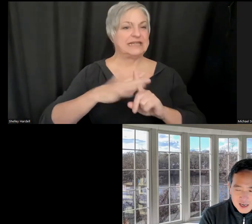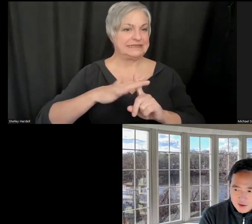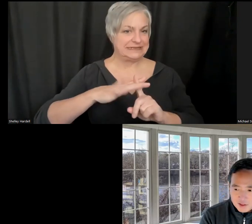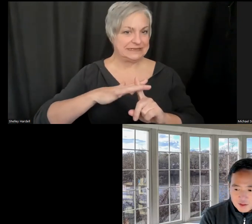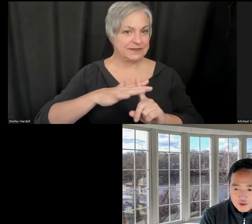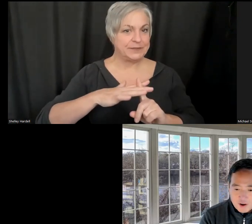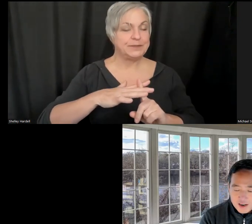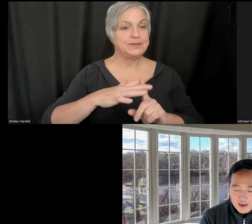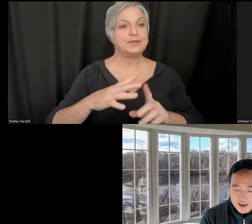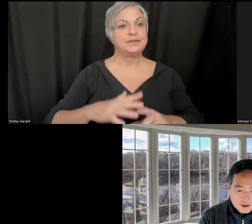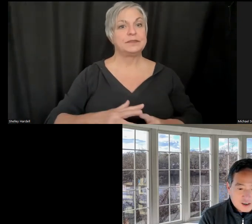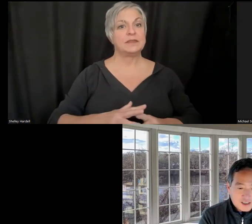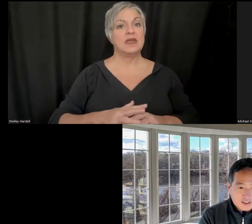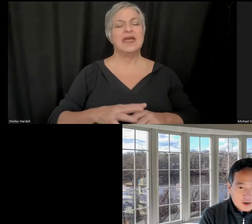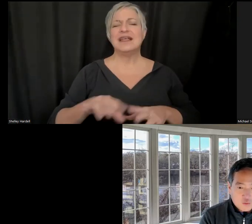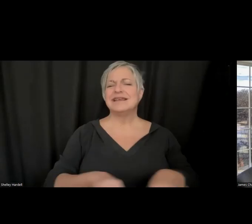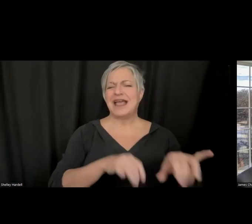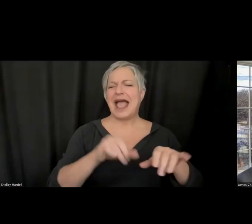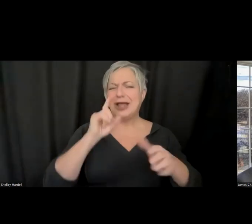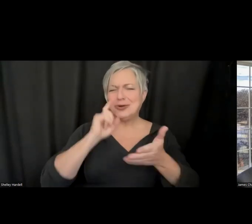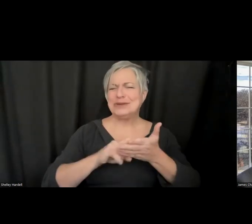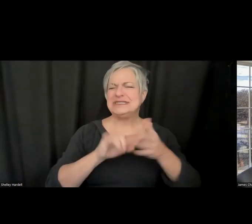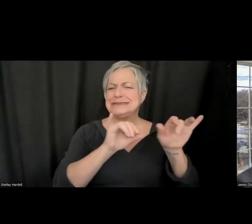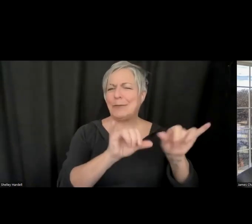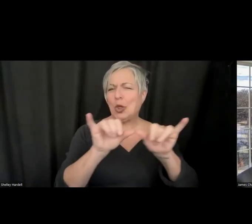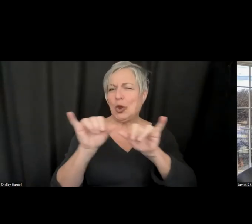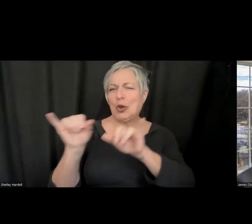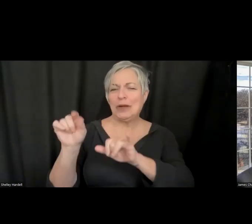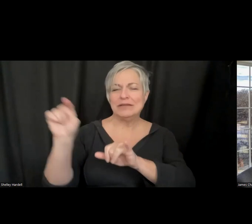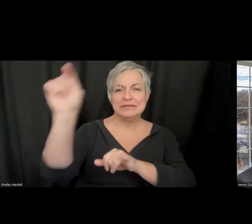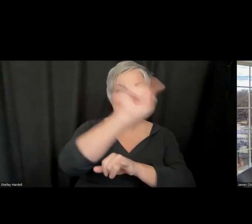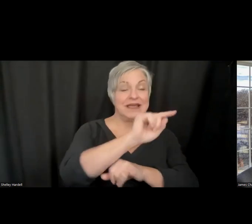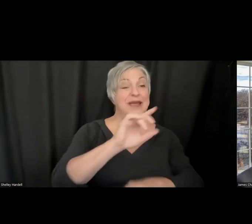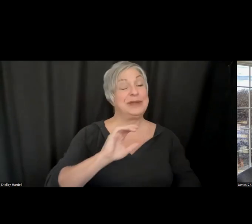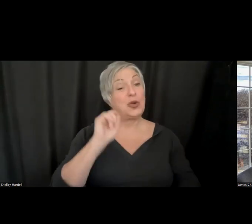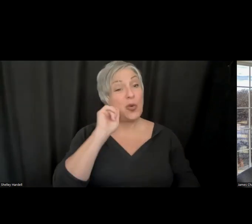the common thread here is that what would be great is more